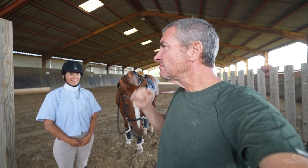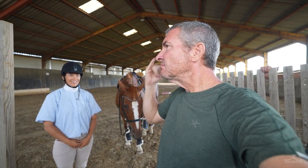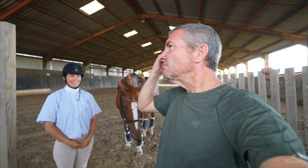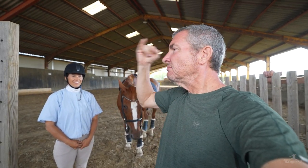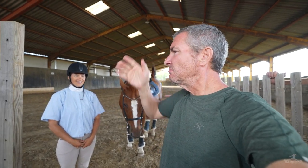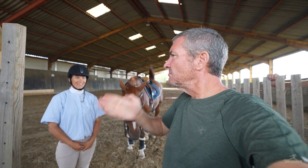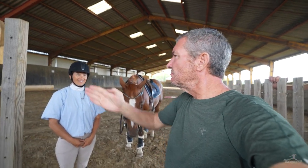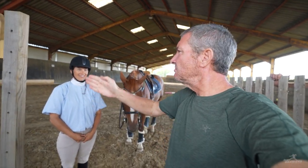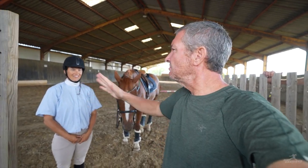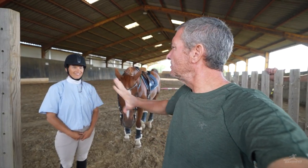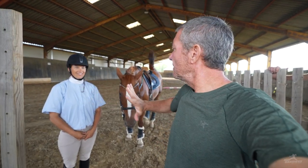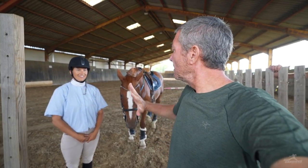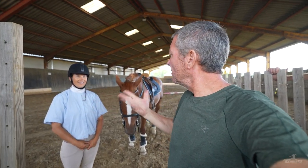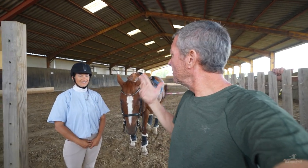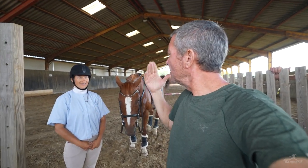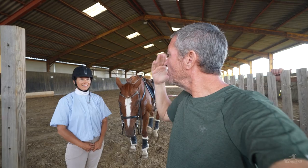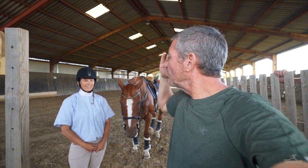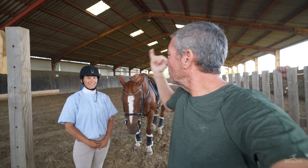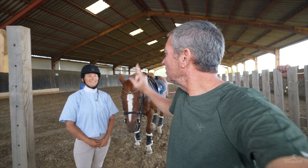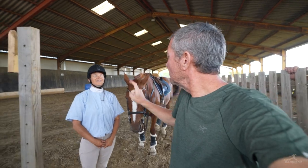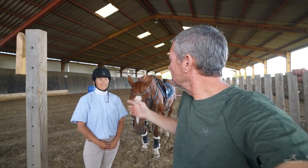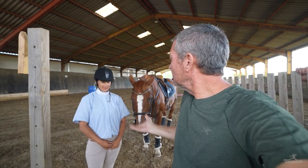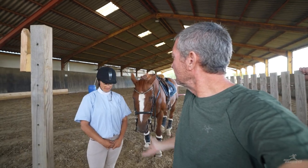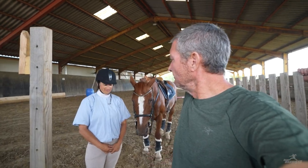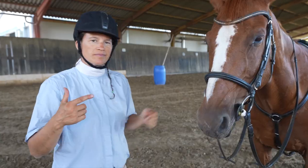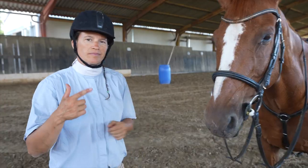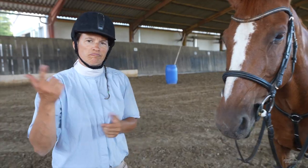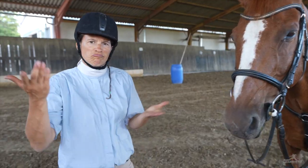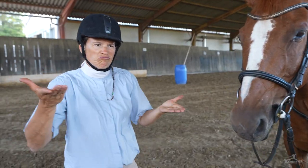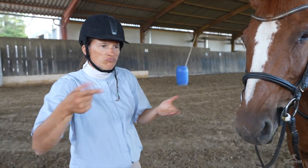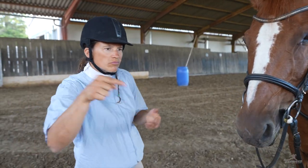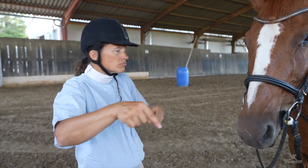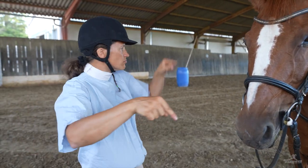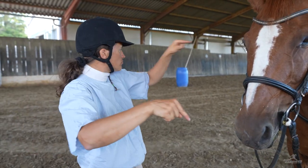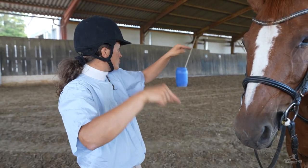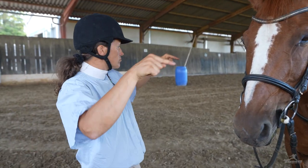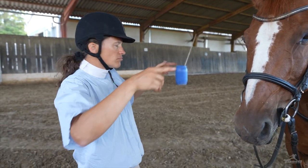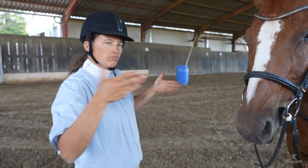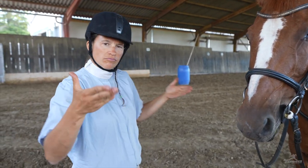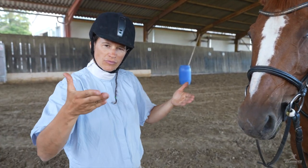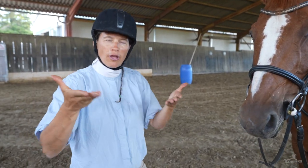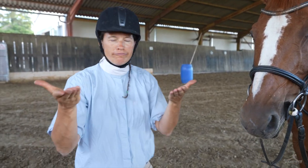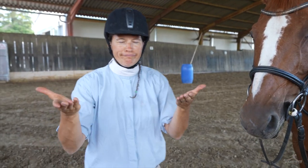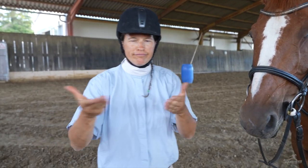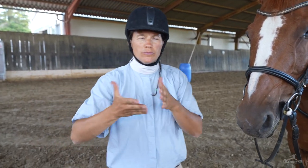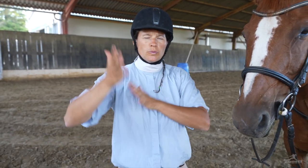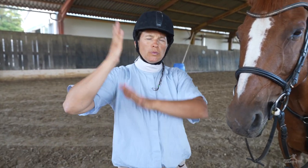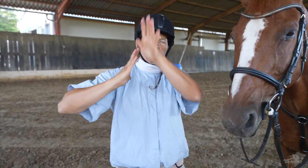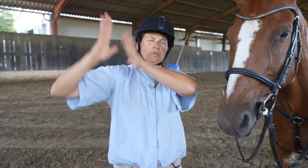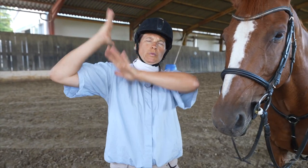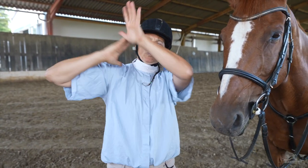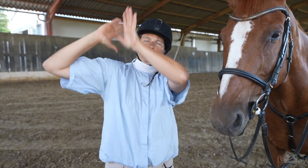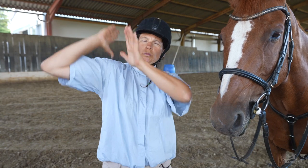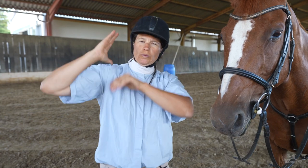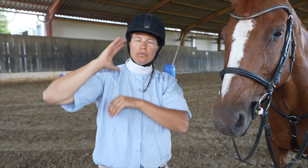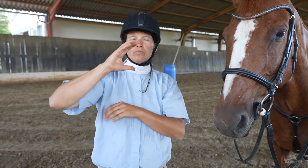how did this type of discipline start? That’s a good question. Long ago, this practice started in